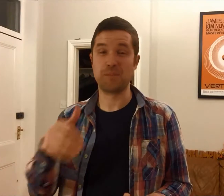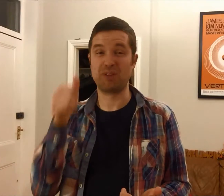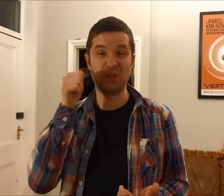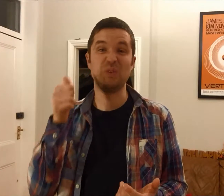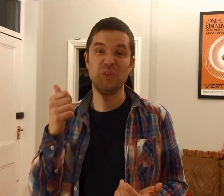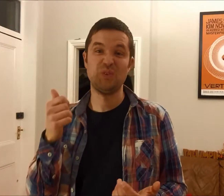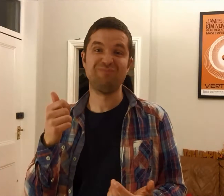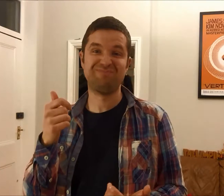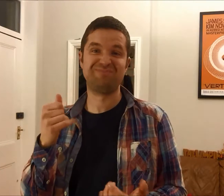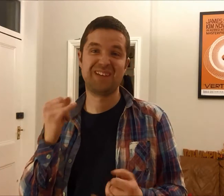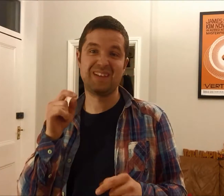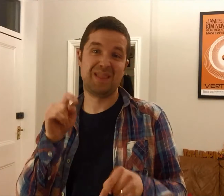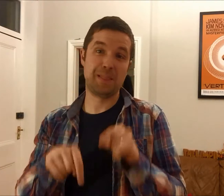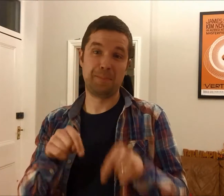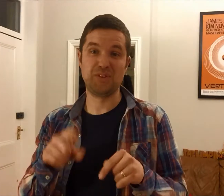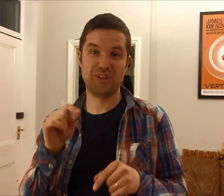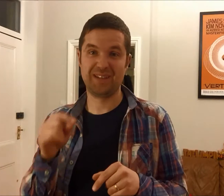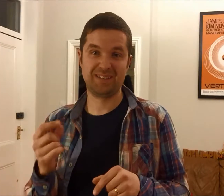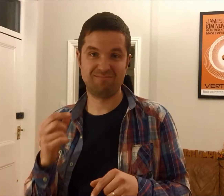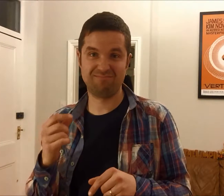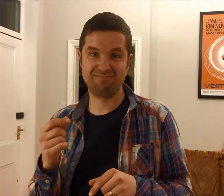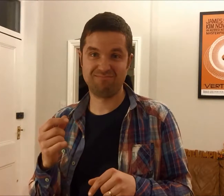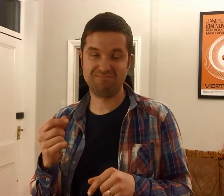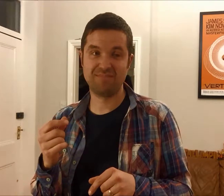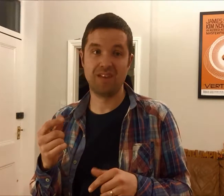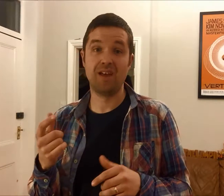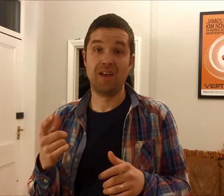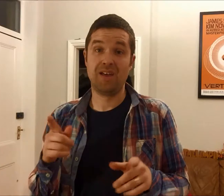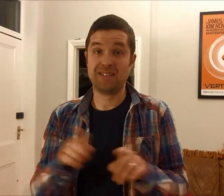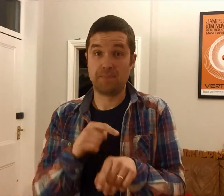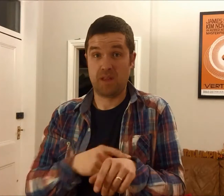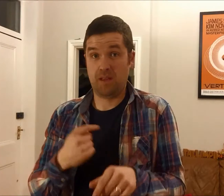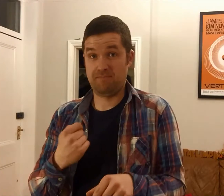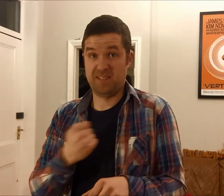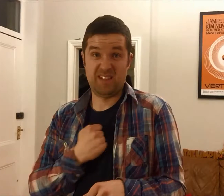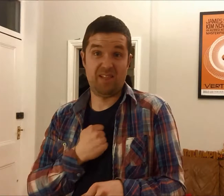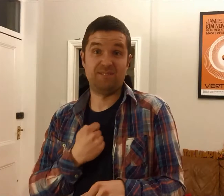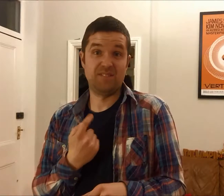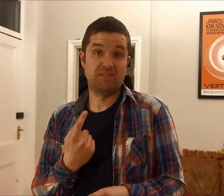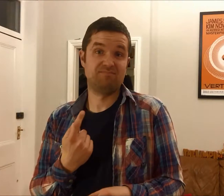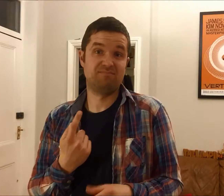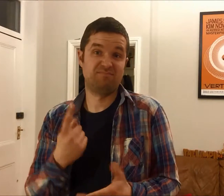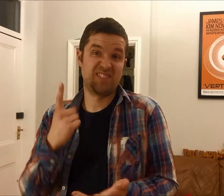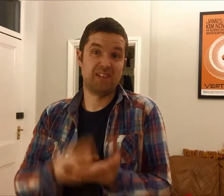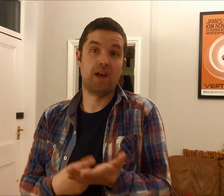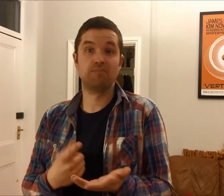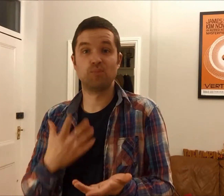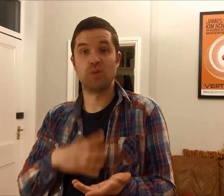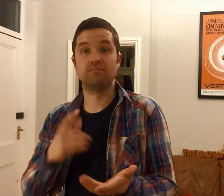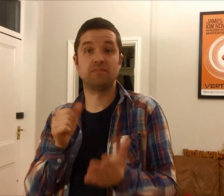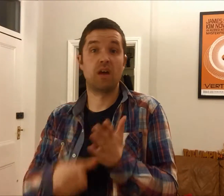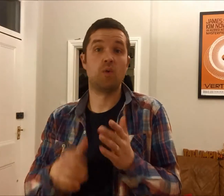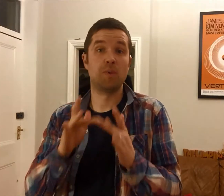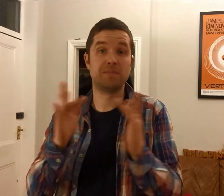So just as all of this was happening I was thinking how I would like to start a website,